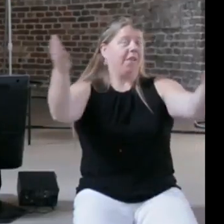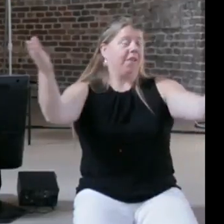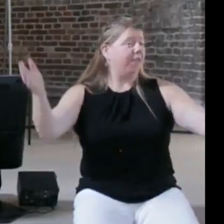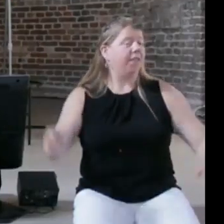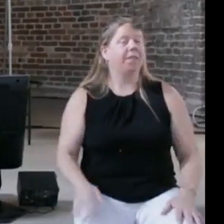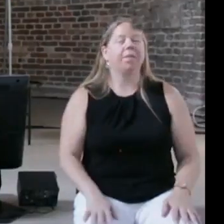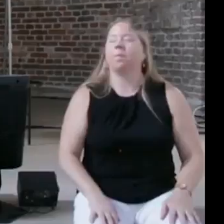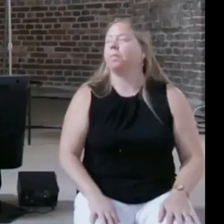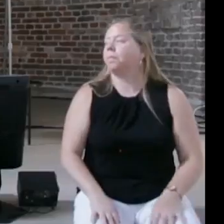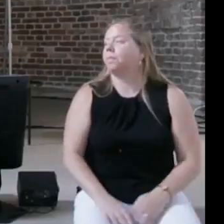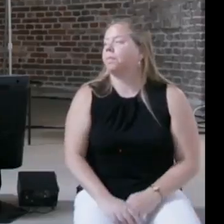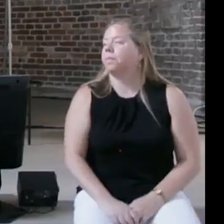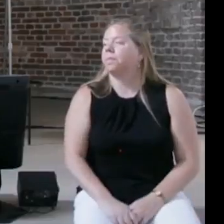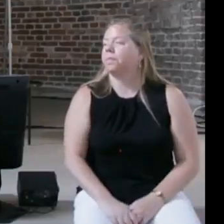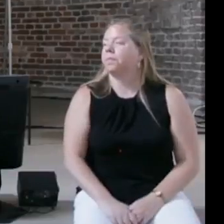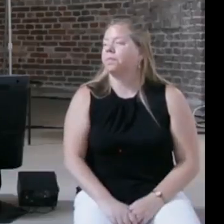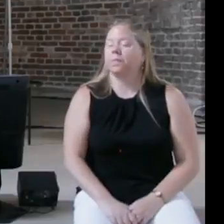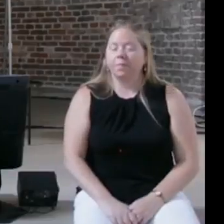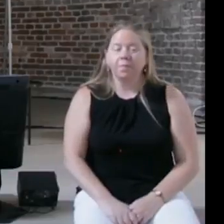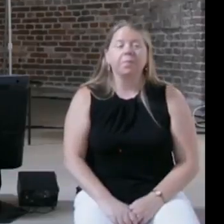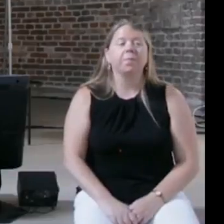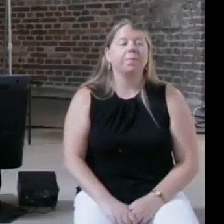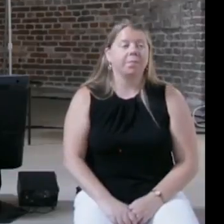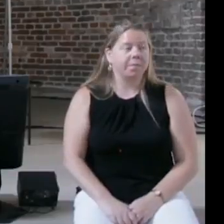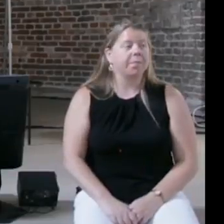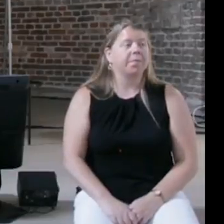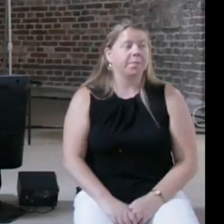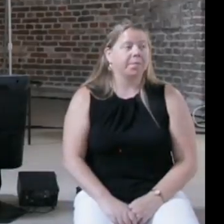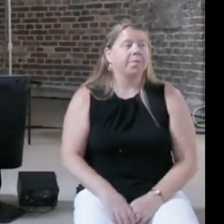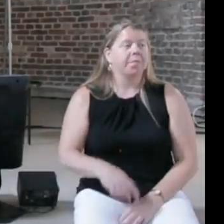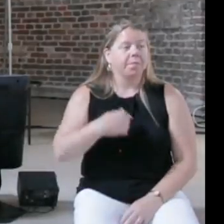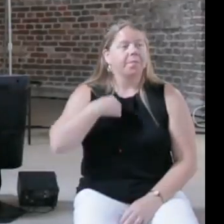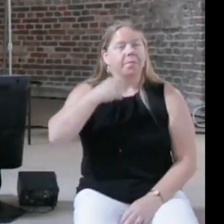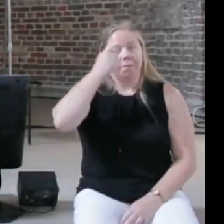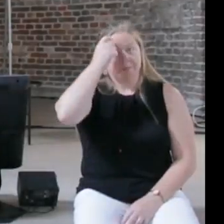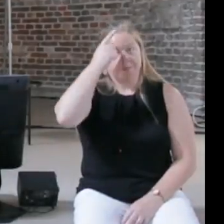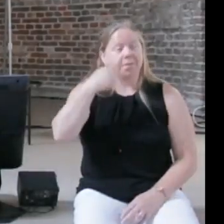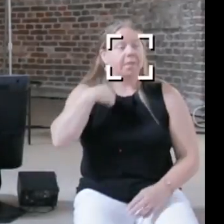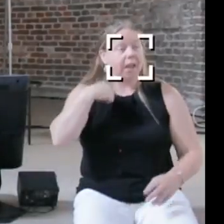Yeah I completely agree with that point that it's very important to demystify, because